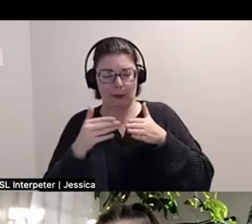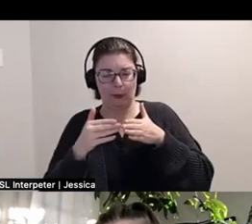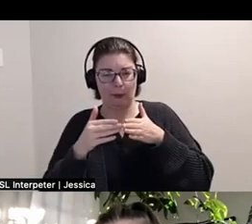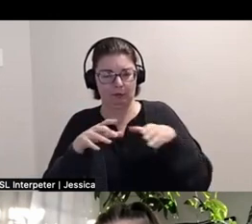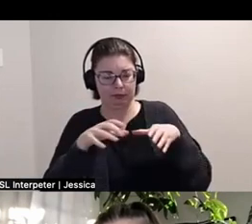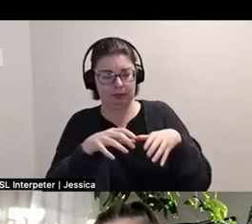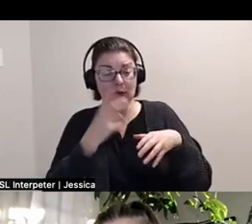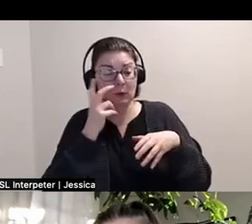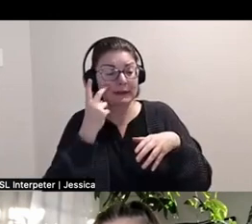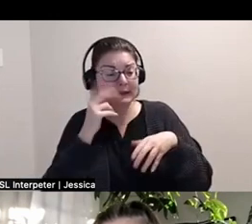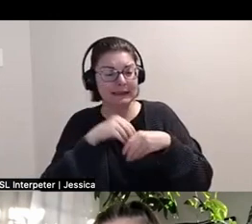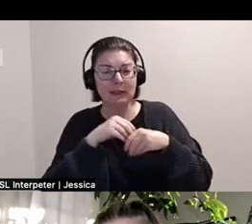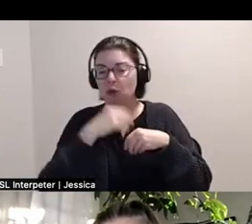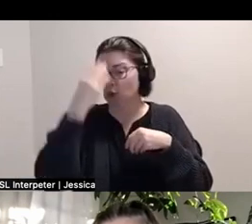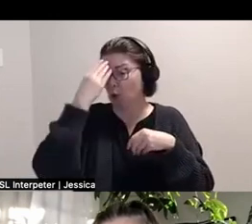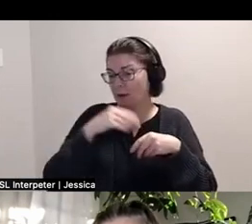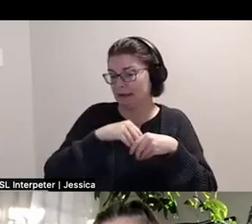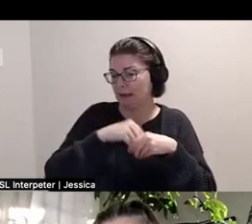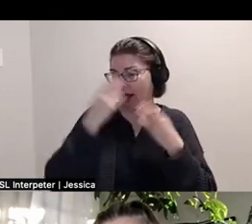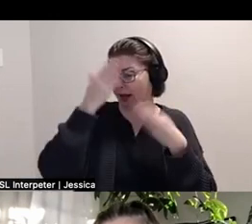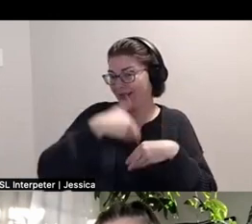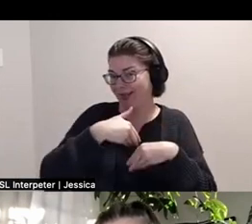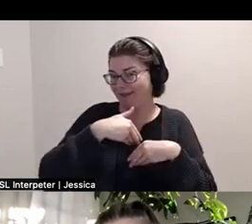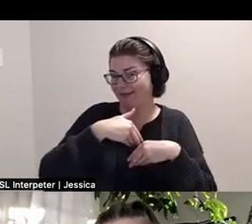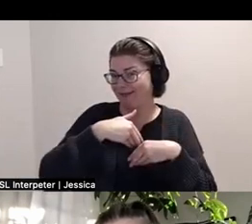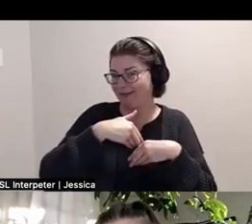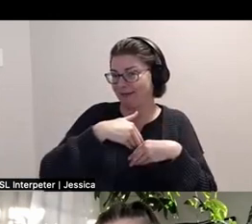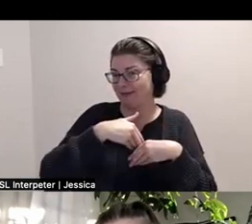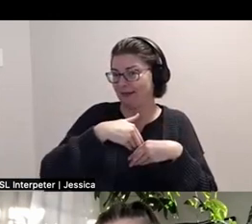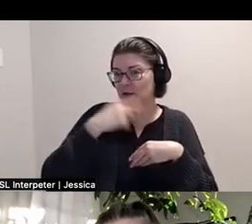you know what's inside of them, but you don't see what's inside of them. Instead you can see the weight and you can